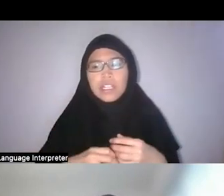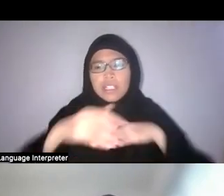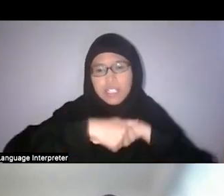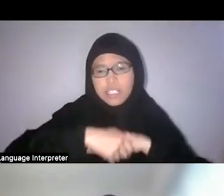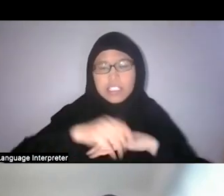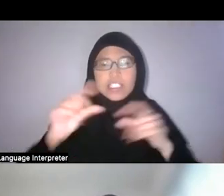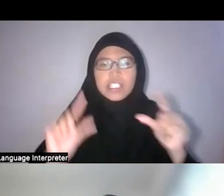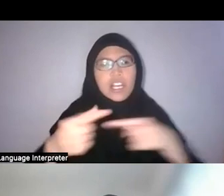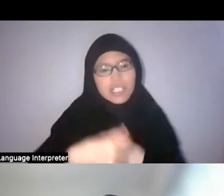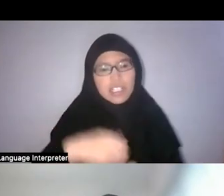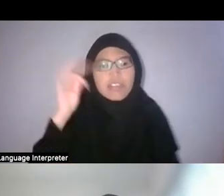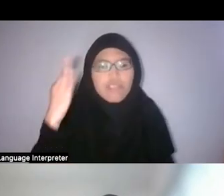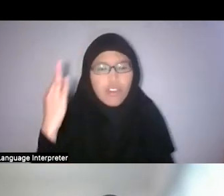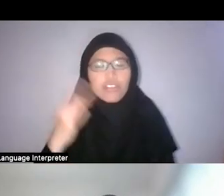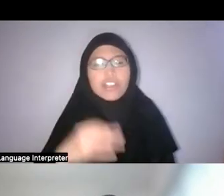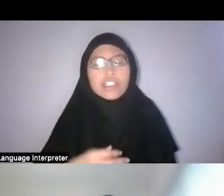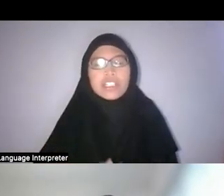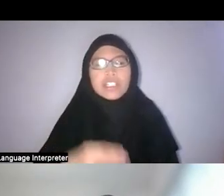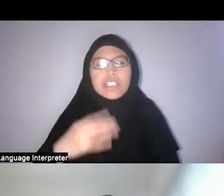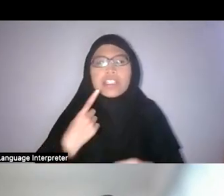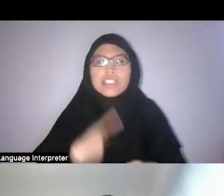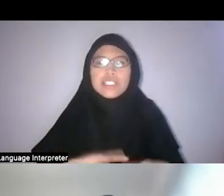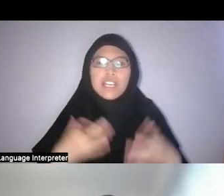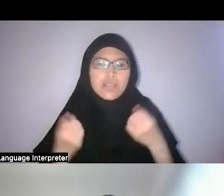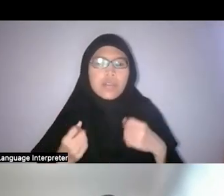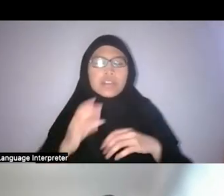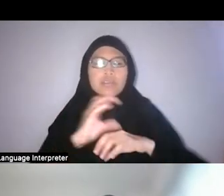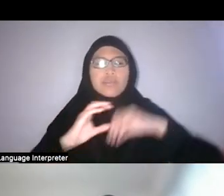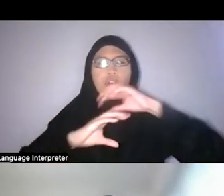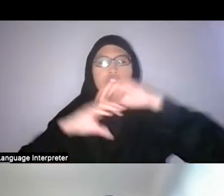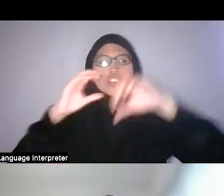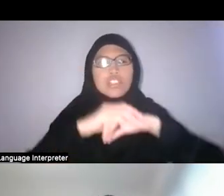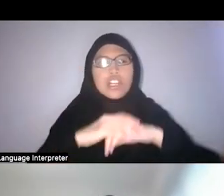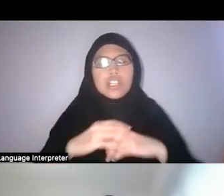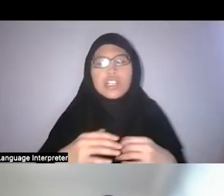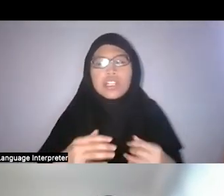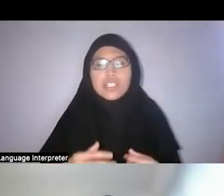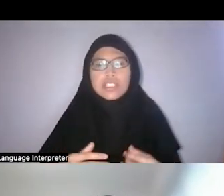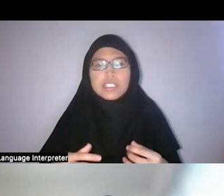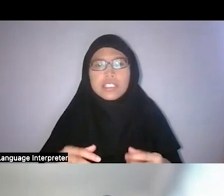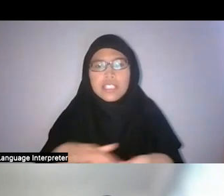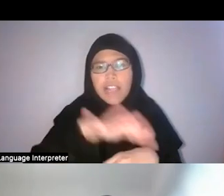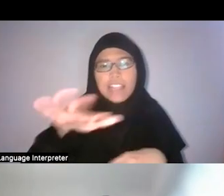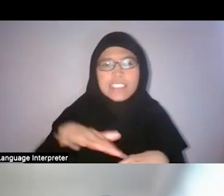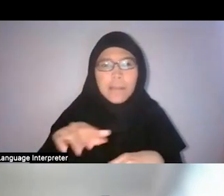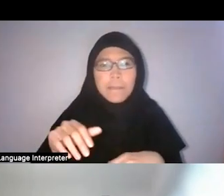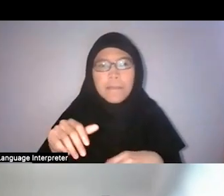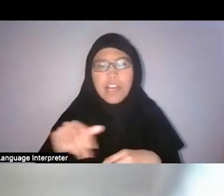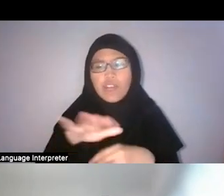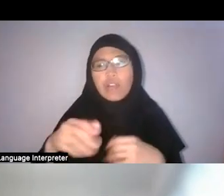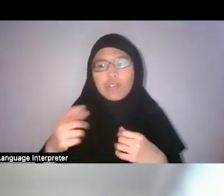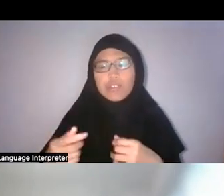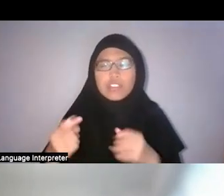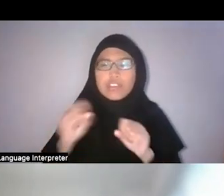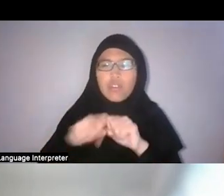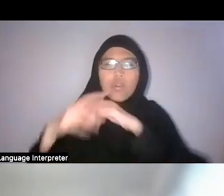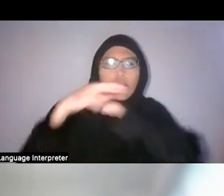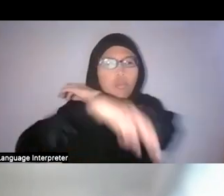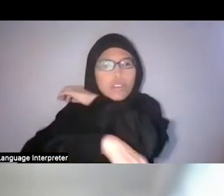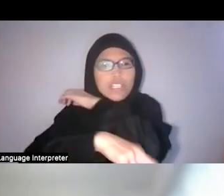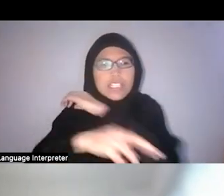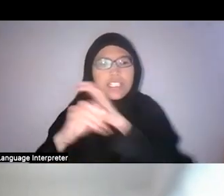The desire to construct a desired landscape around you is all rooted in that colonial framework.